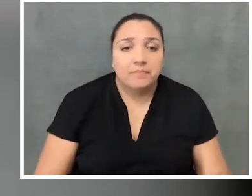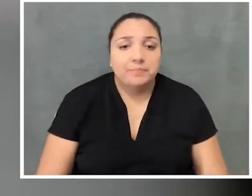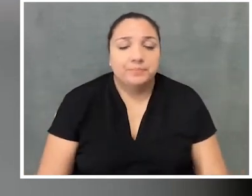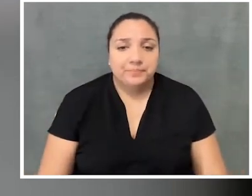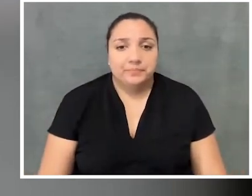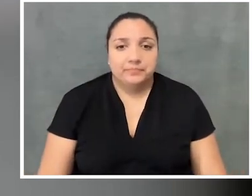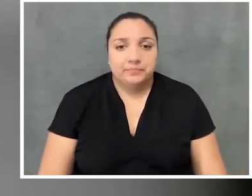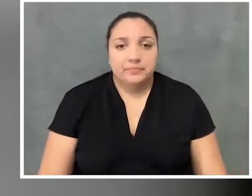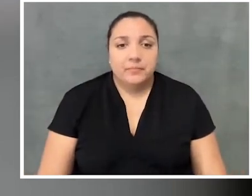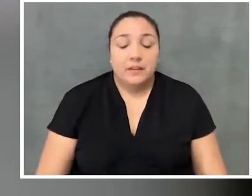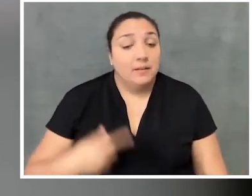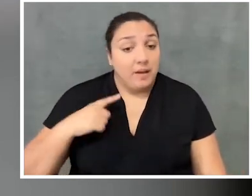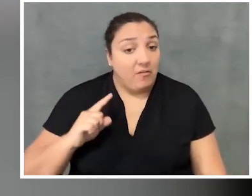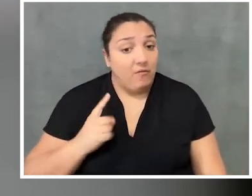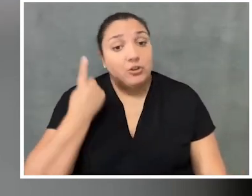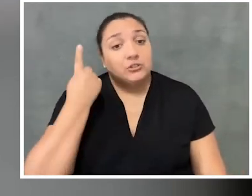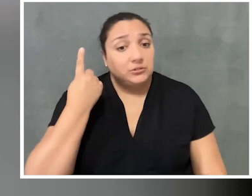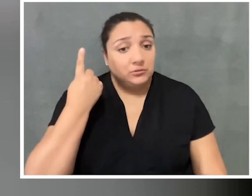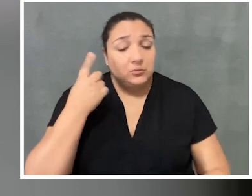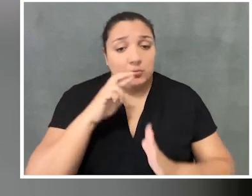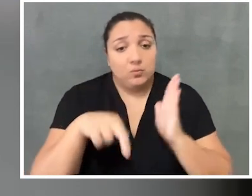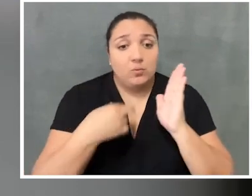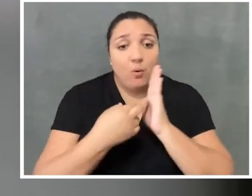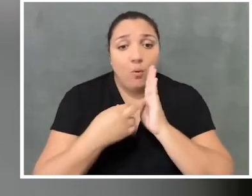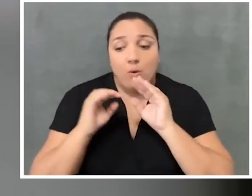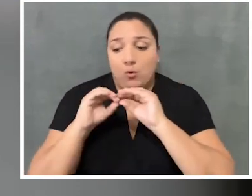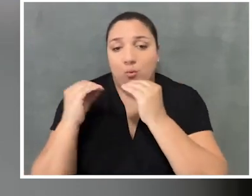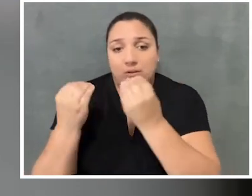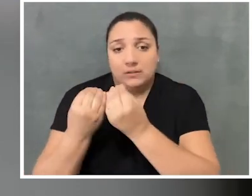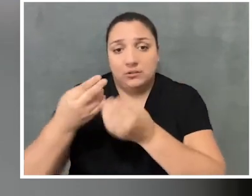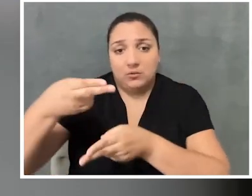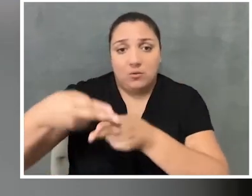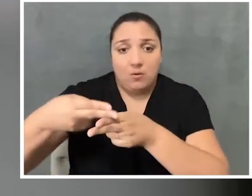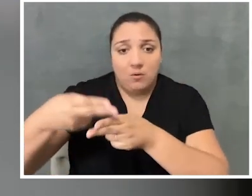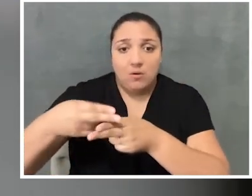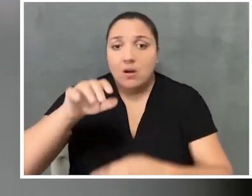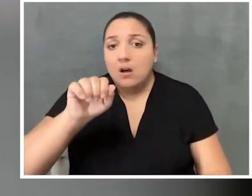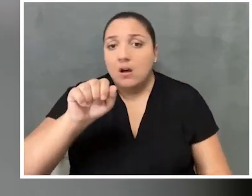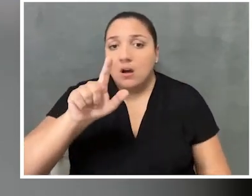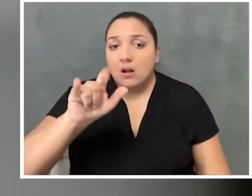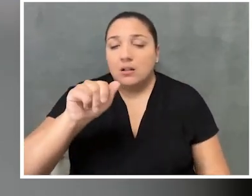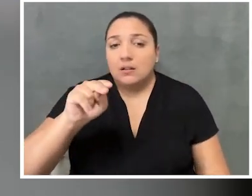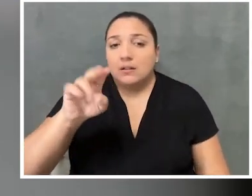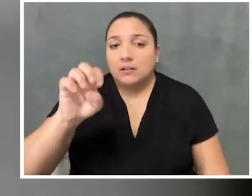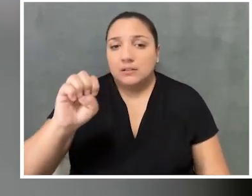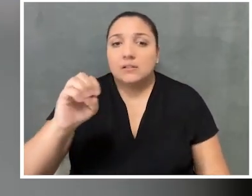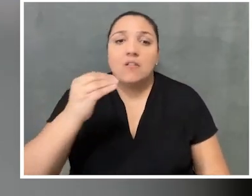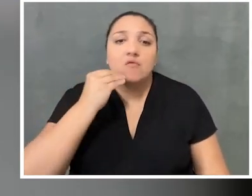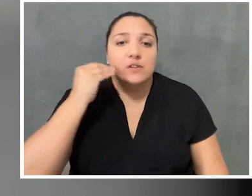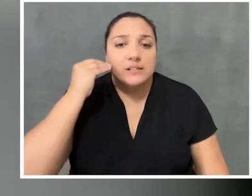So my first sort of accessibility focused role was at an organization called the Alliance of Resident Theatres in New York,